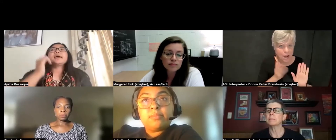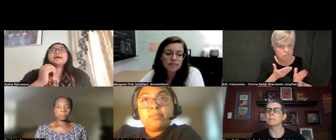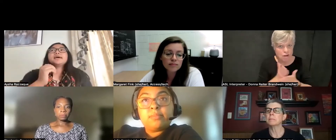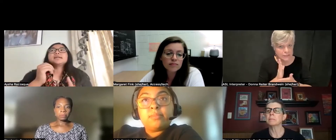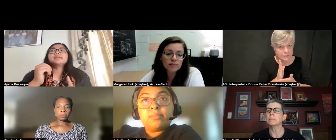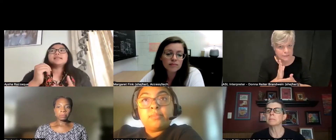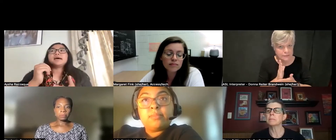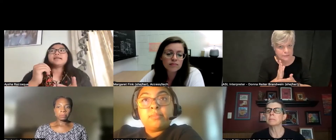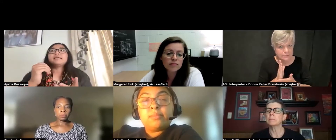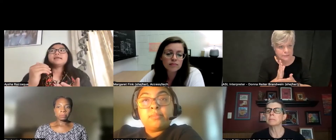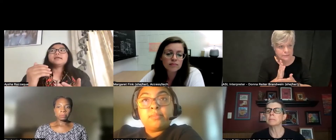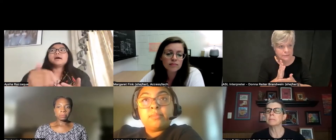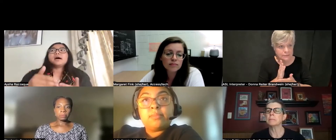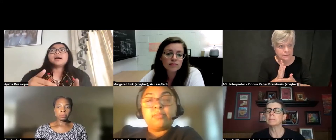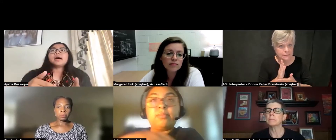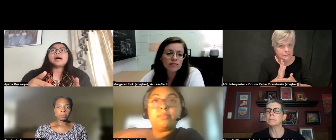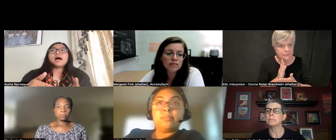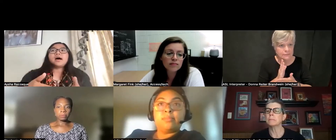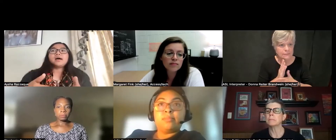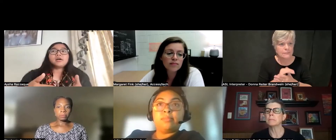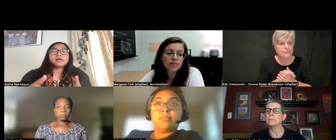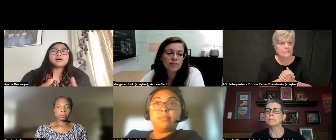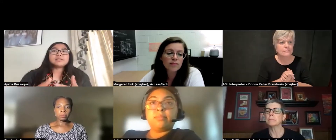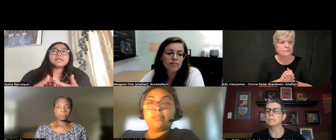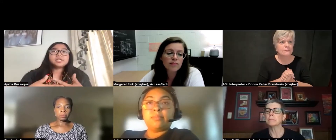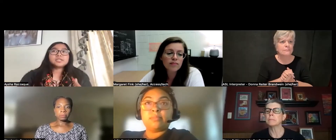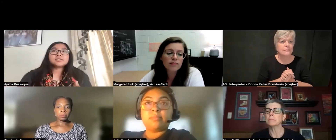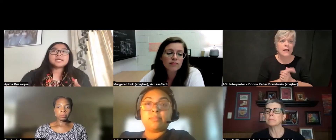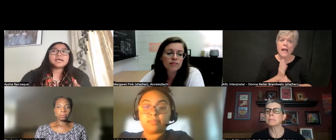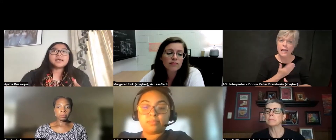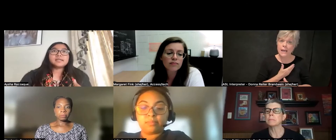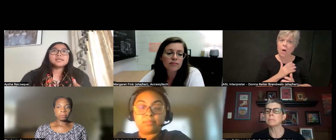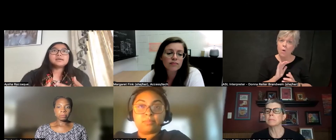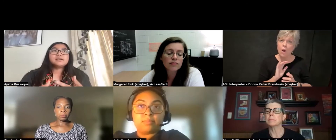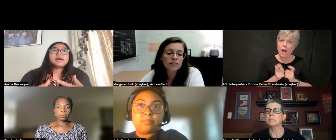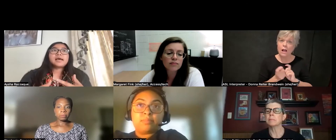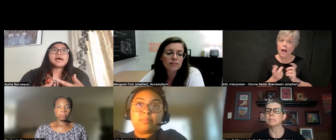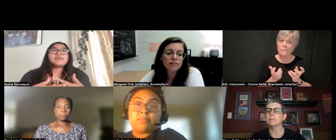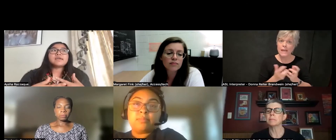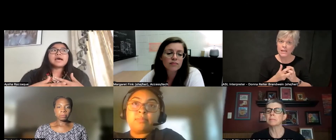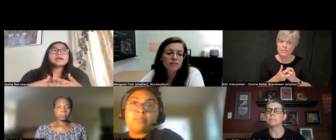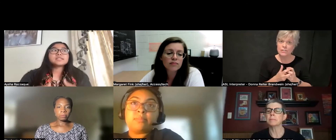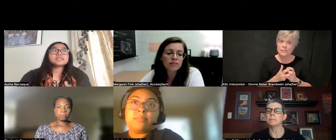and that our accommodations and having access